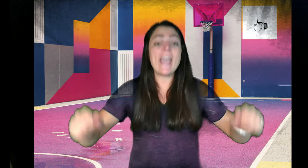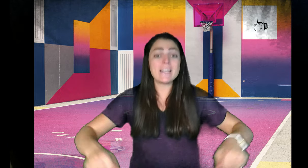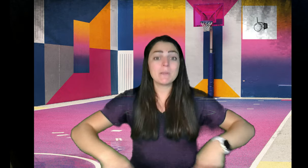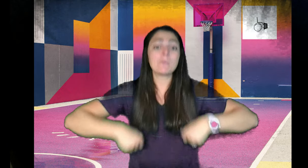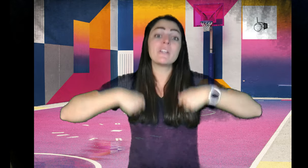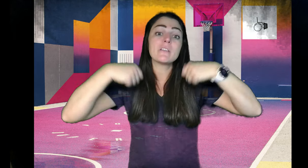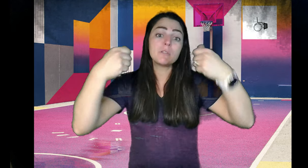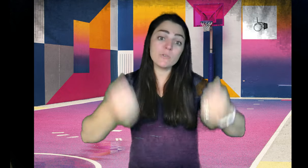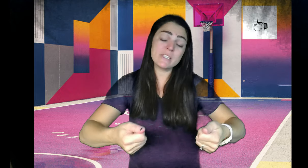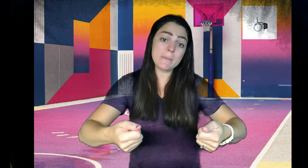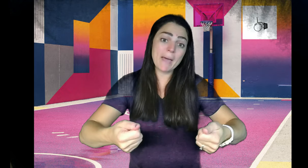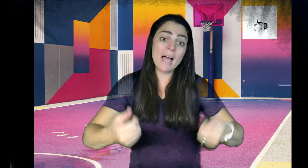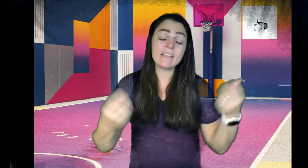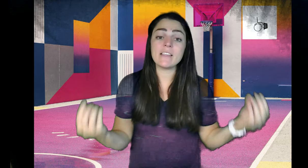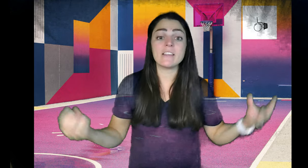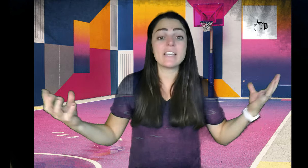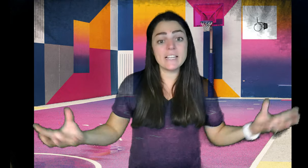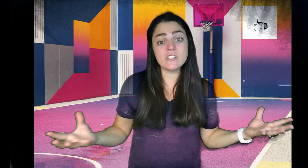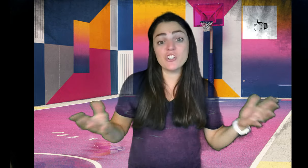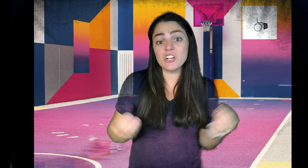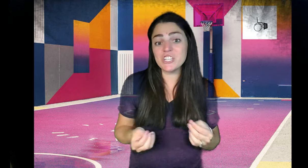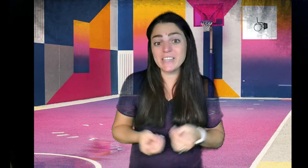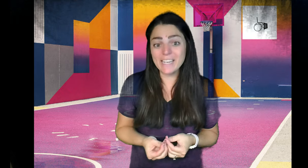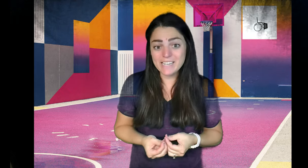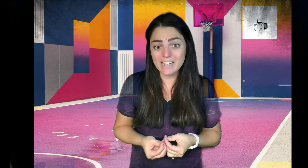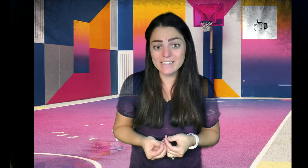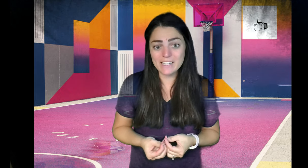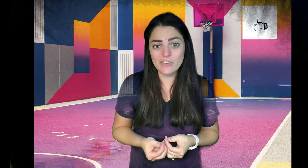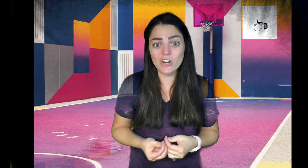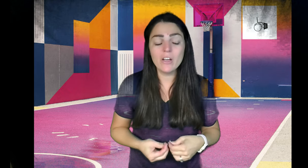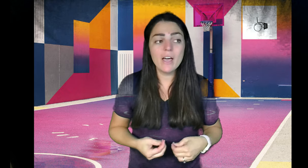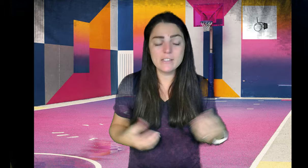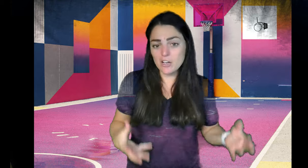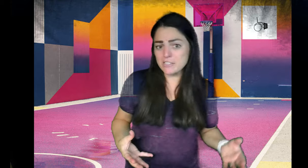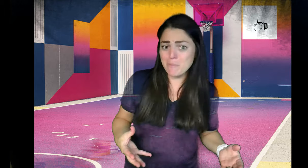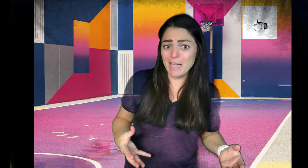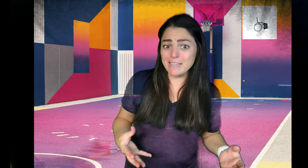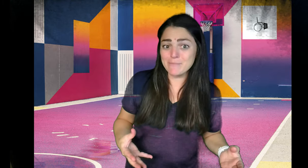and by putting the balloons in the bag then the kids aren't touching latex either as long as the